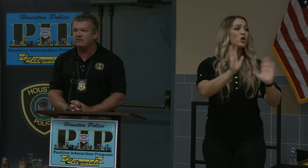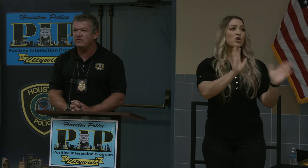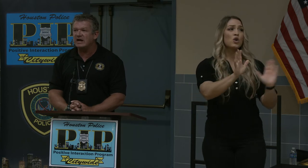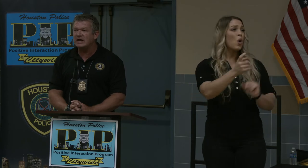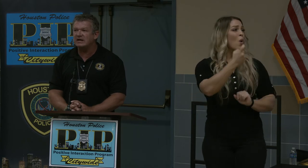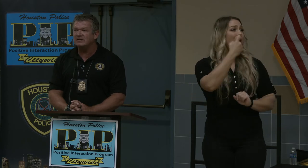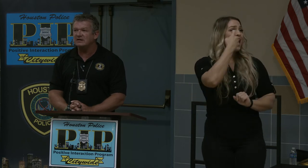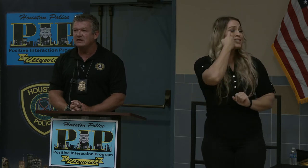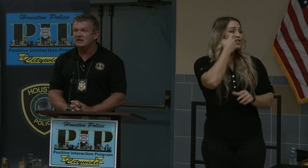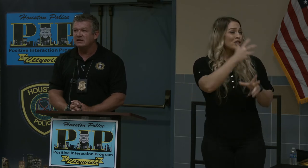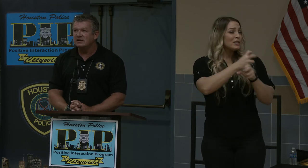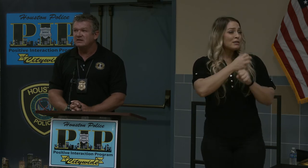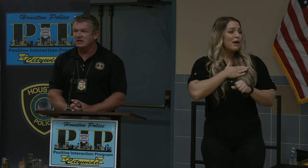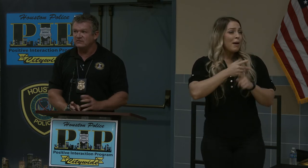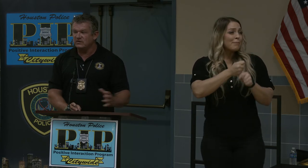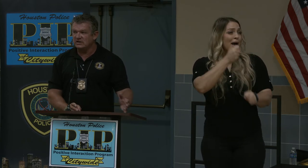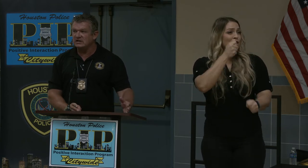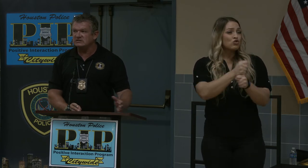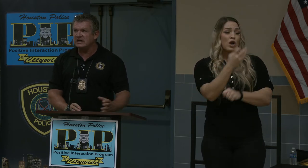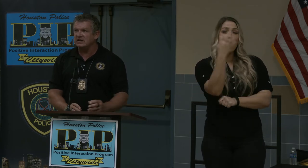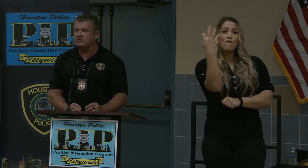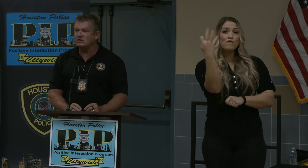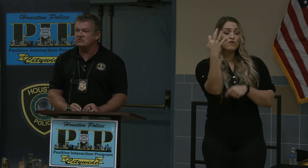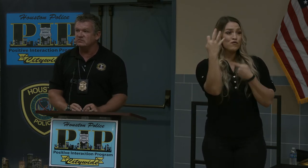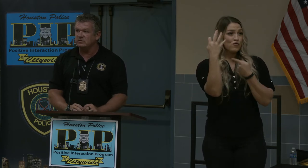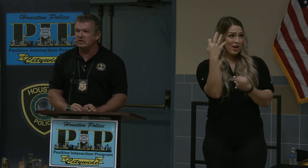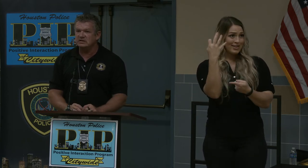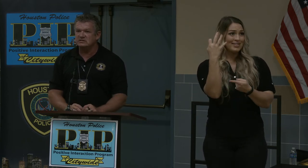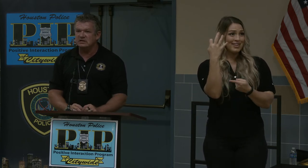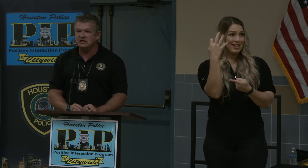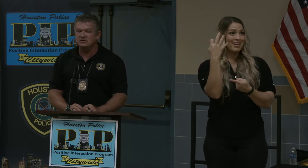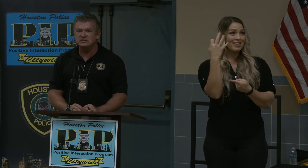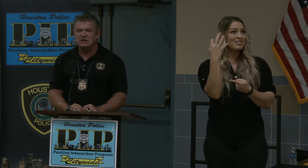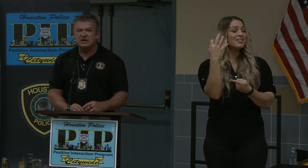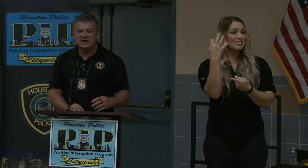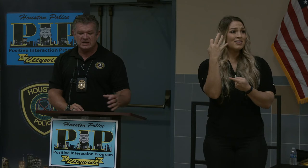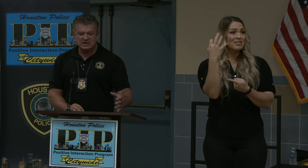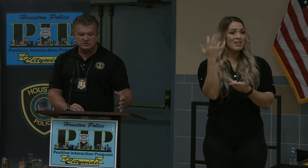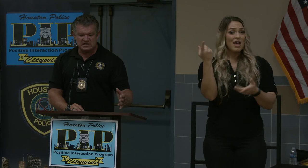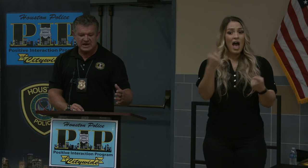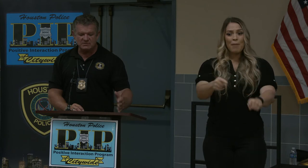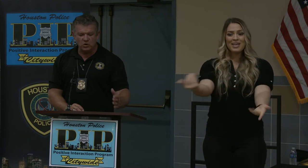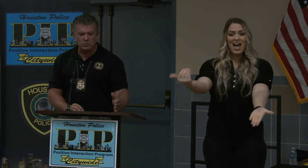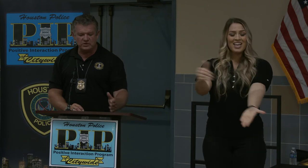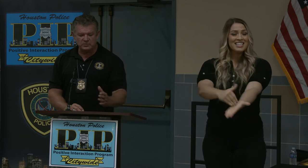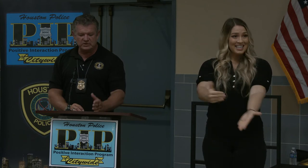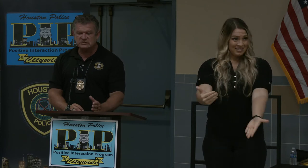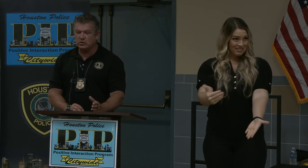Friday for getting his catalytic converters replaced. And he goes I'm hoping the police don't